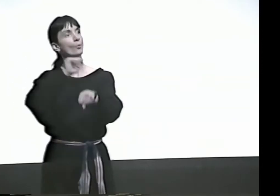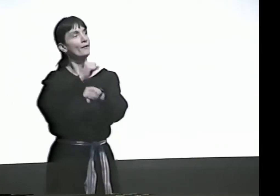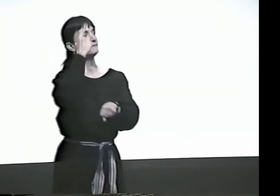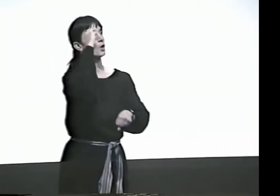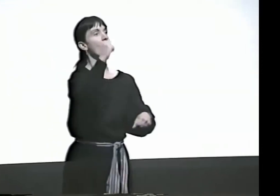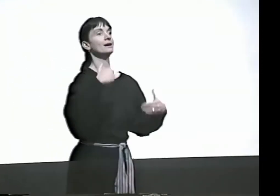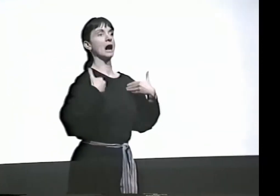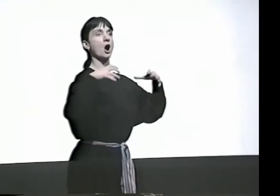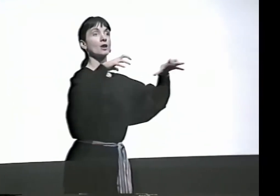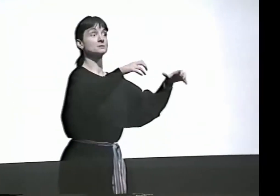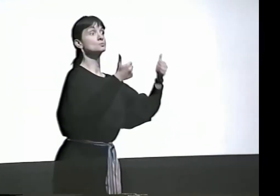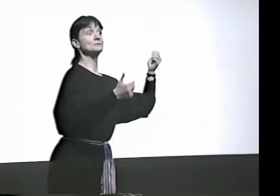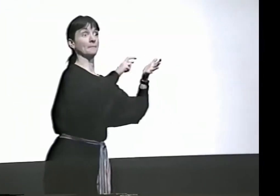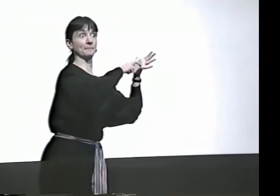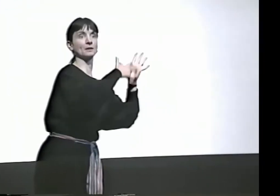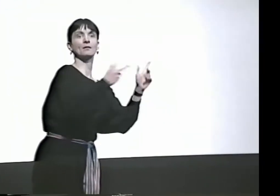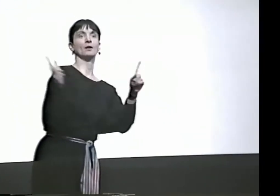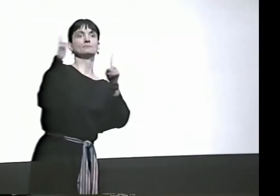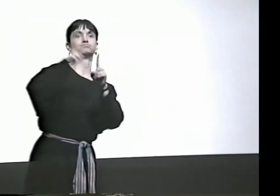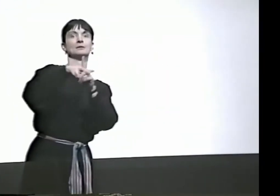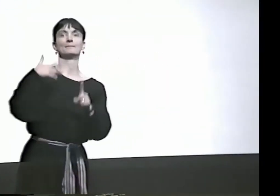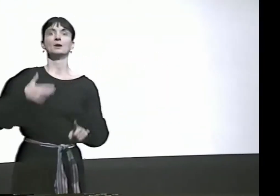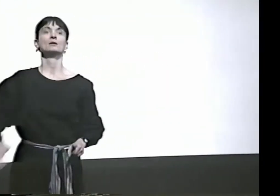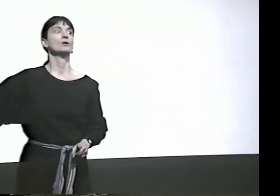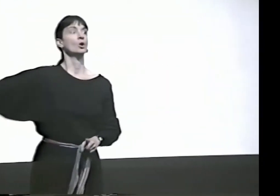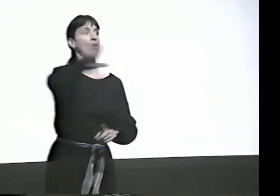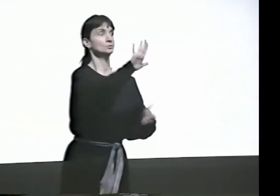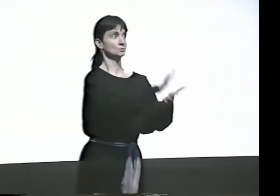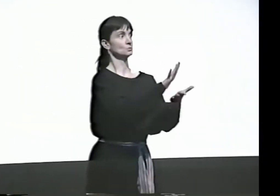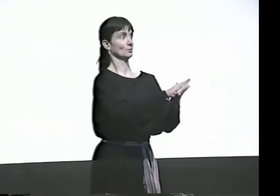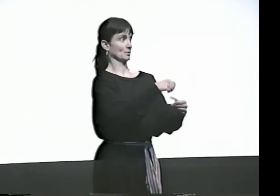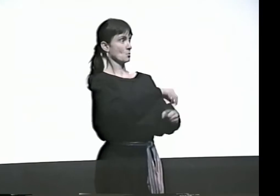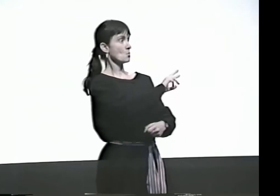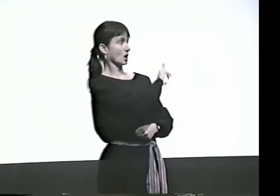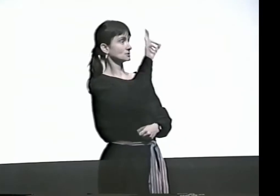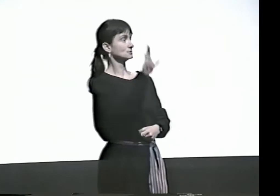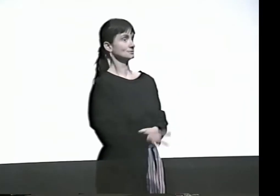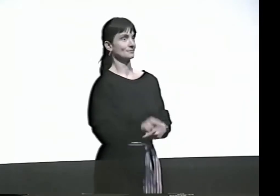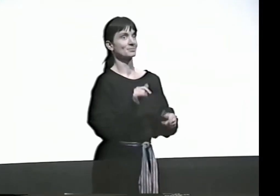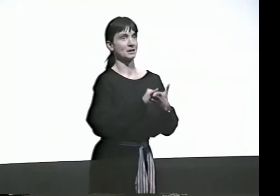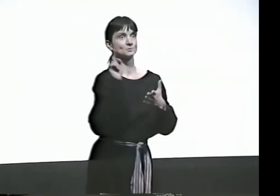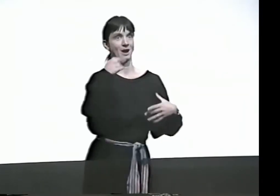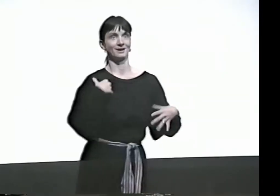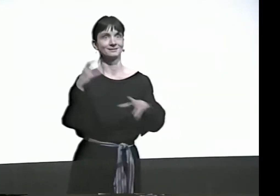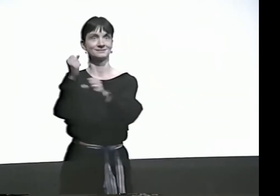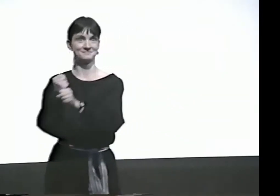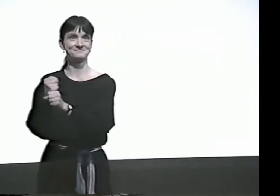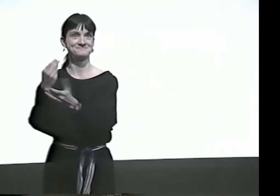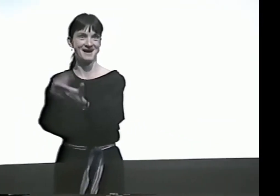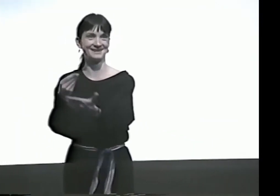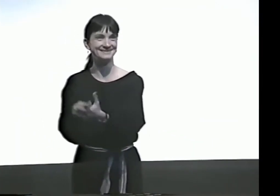I FREELANCE FOR YOUNG AUDIENCES. THEY BOOK ME ALL AROUND THE AREA SCHOOLS IN ROCHESTER.